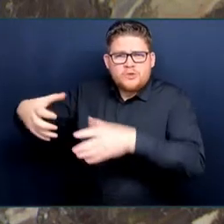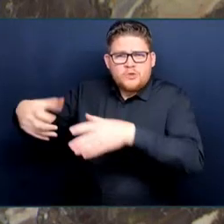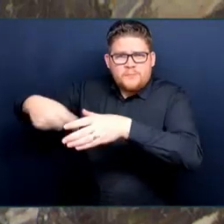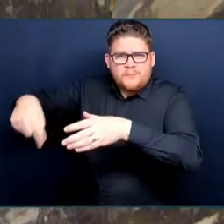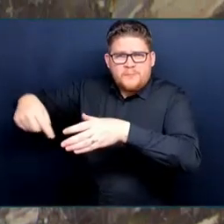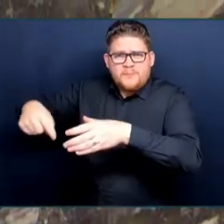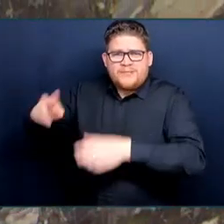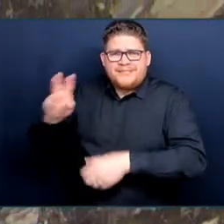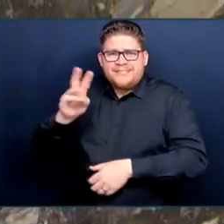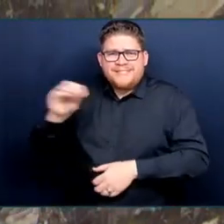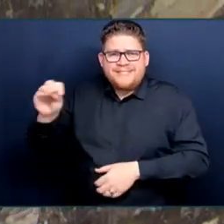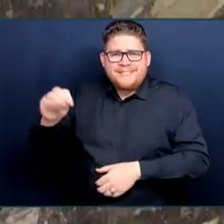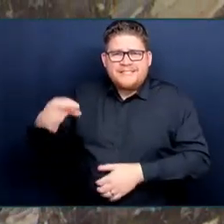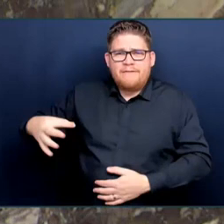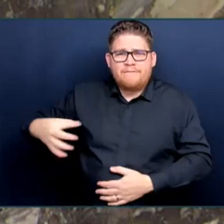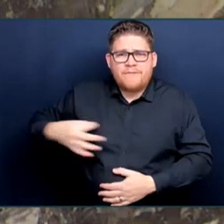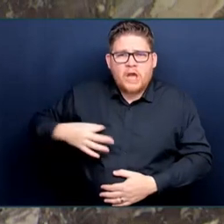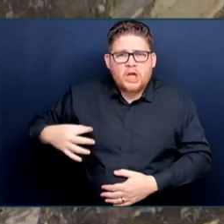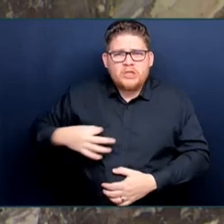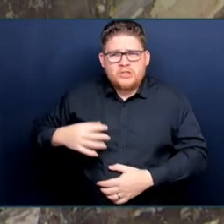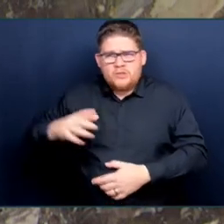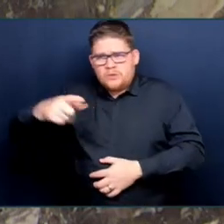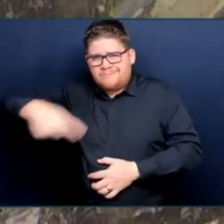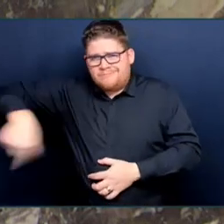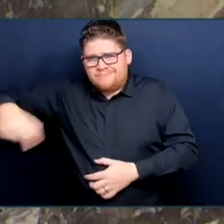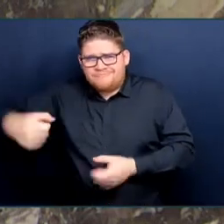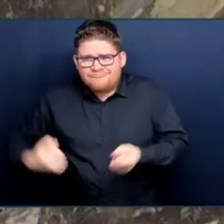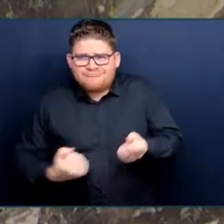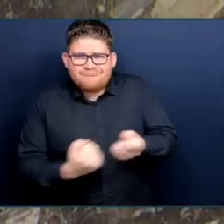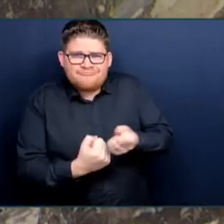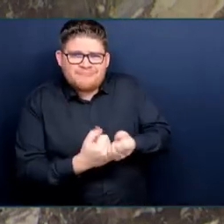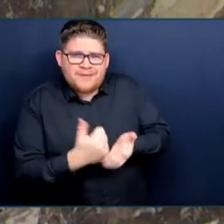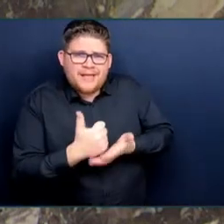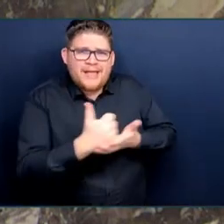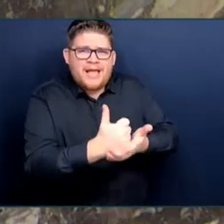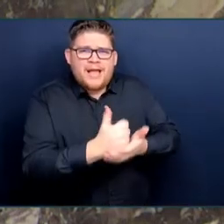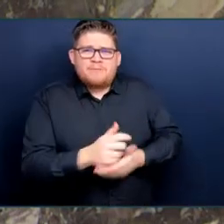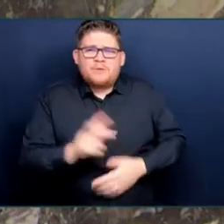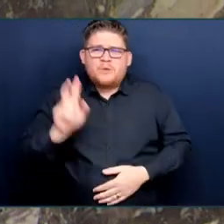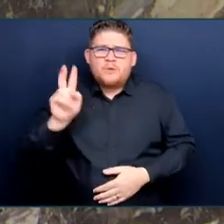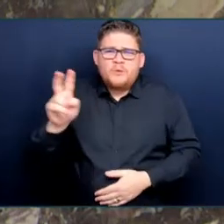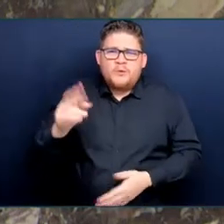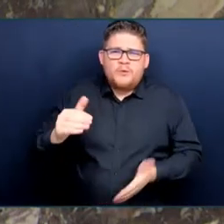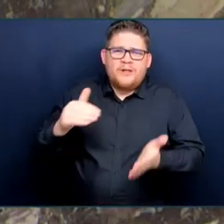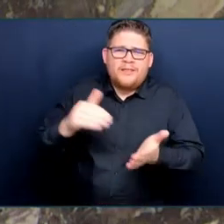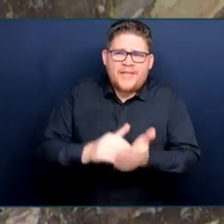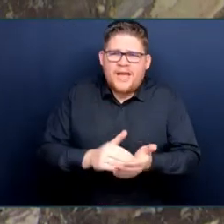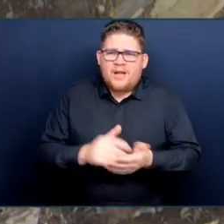to grow low cost and healthy food. Growing food security is another delicious benefit,